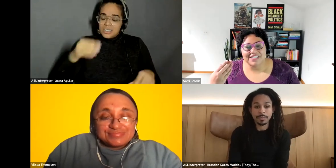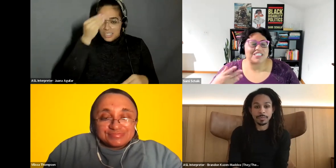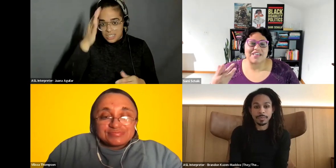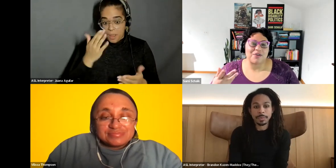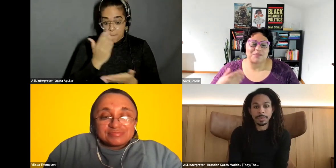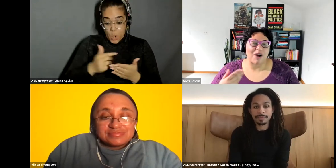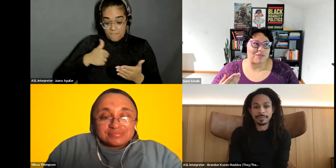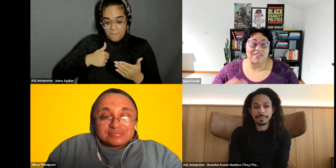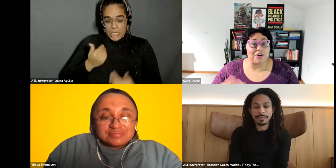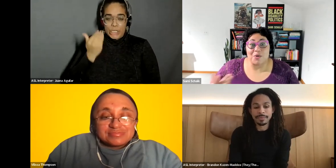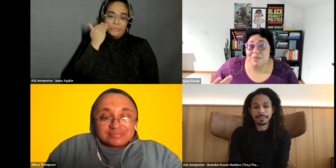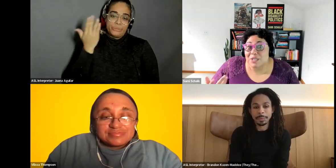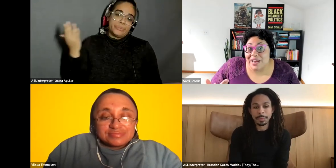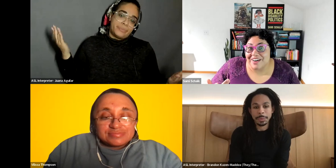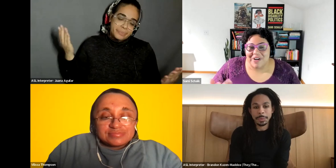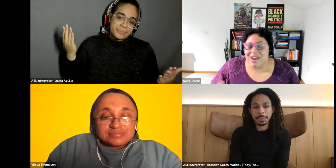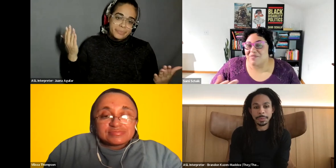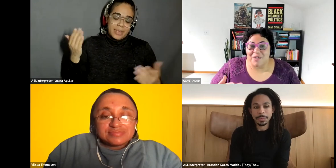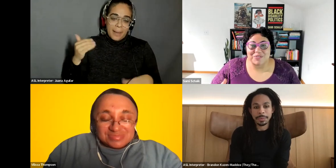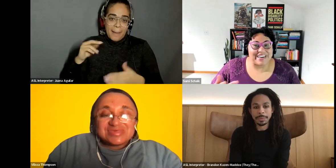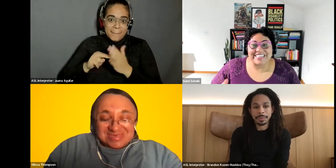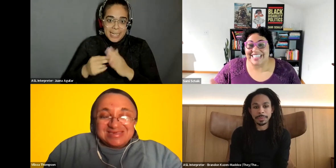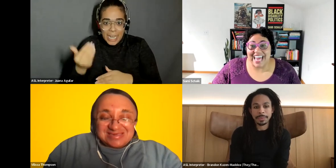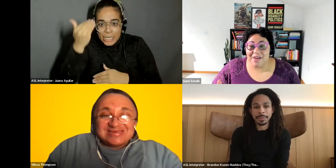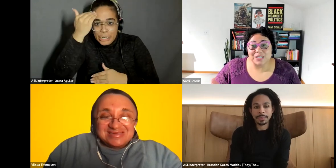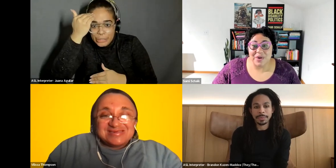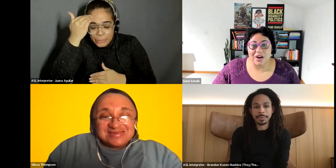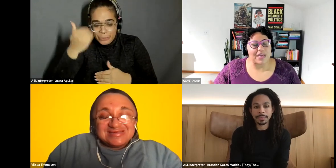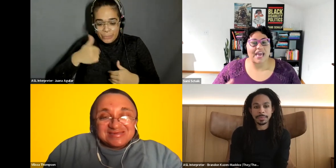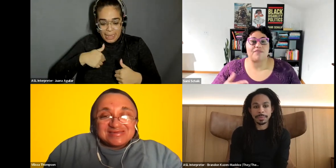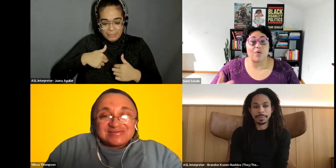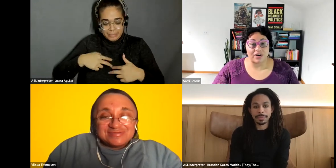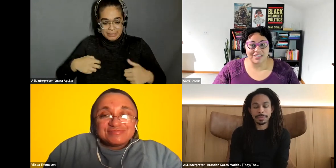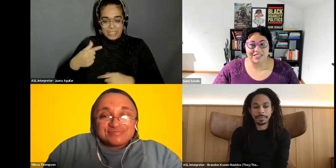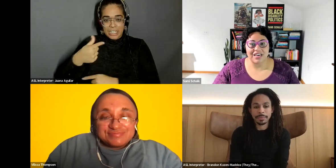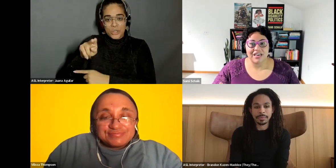Sami Schalk: just like there was a part of me that knew I was queer right before I was ready to say I was queer. We can't force